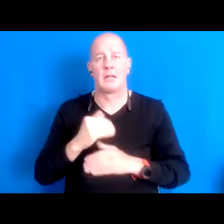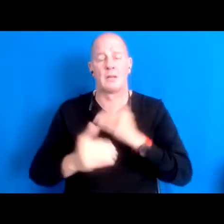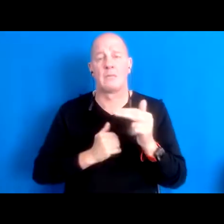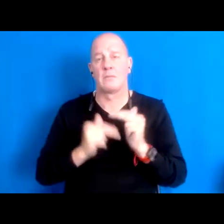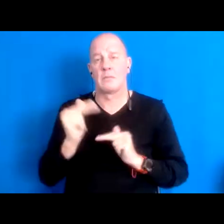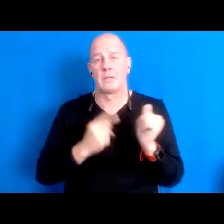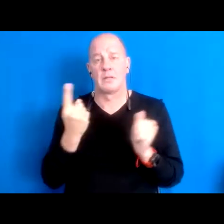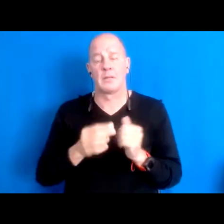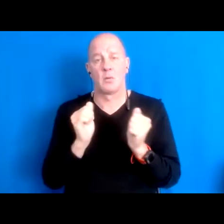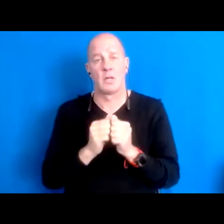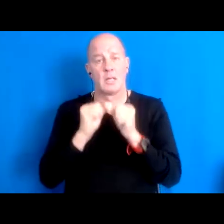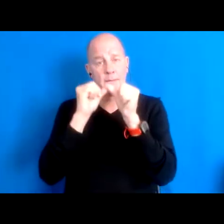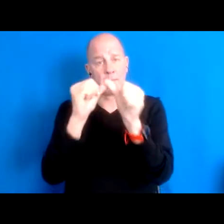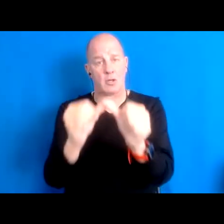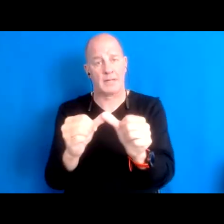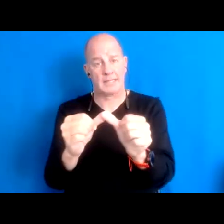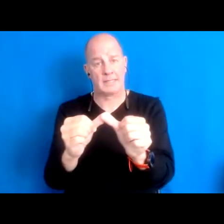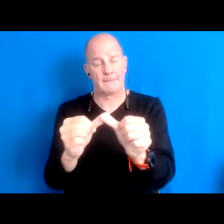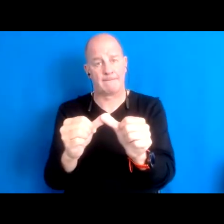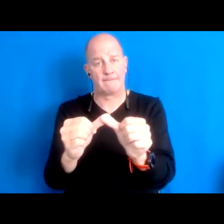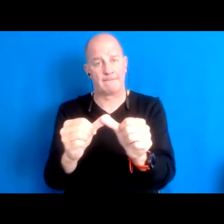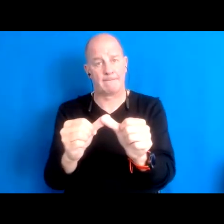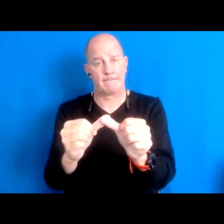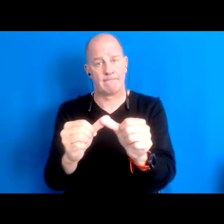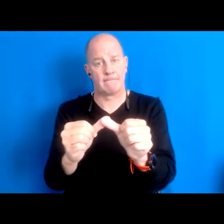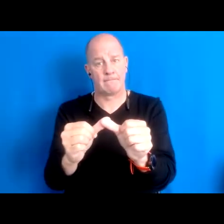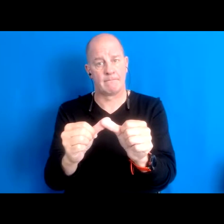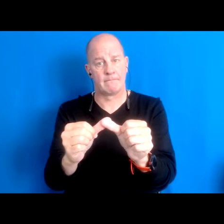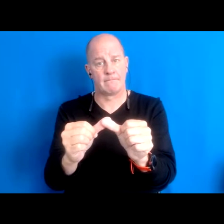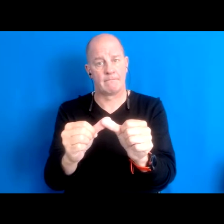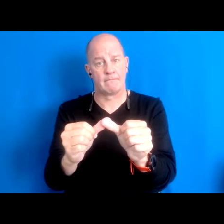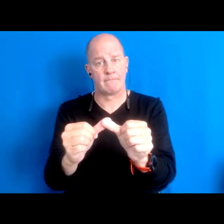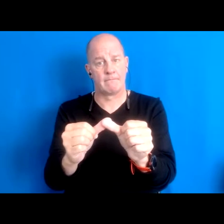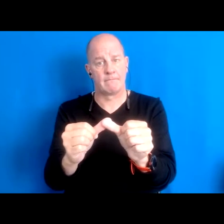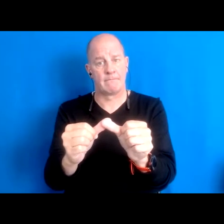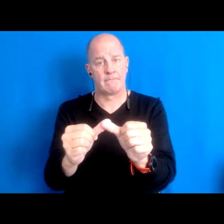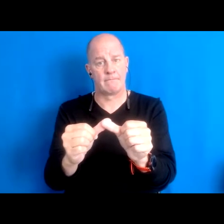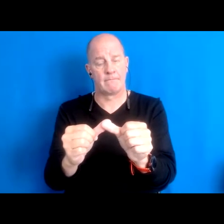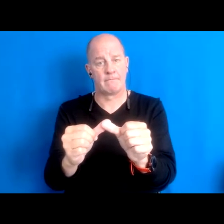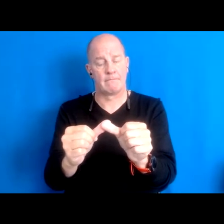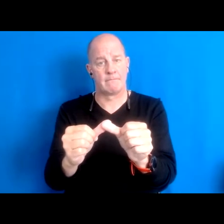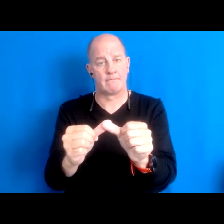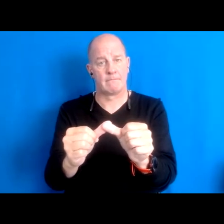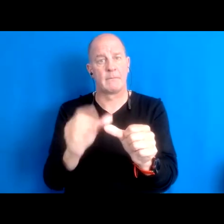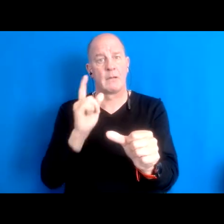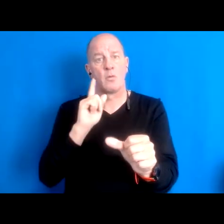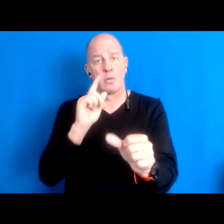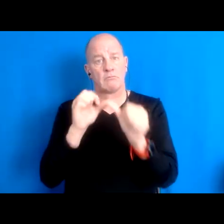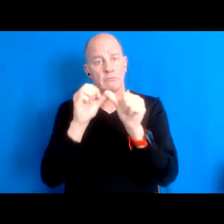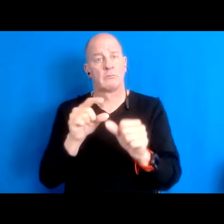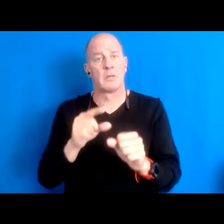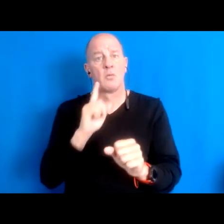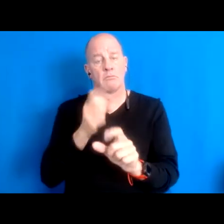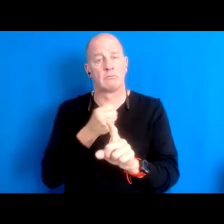15:49:45 lasting effects for our people but also for the land browse for the salmon or